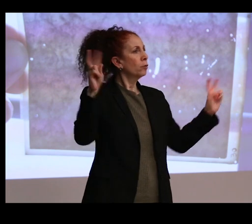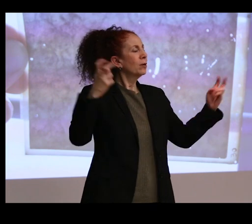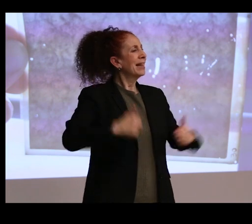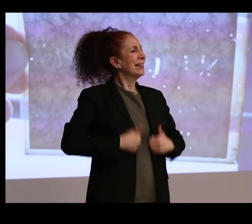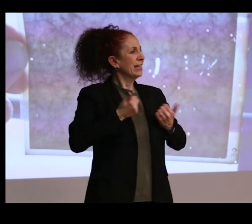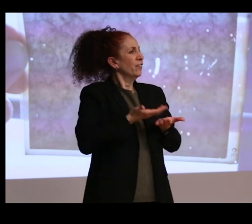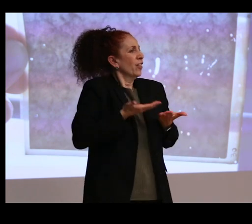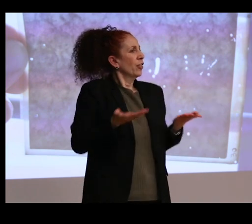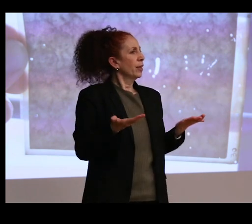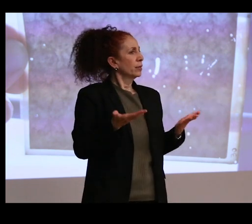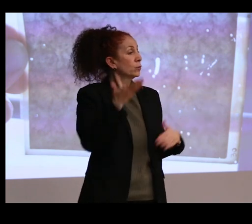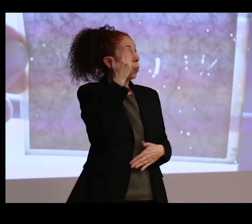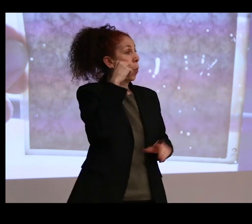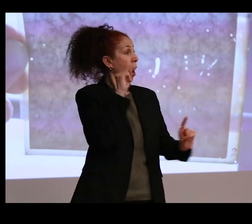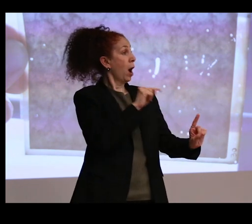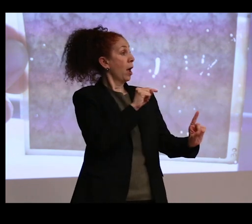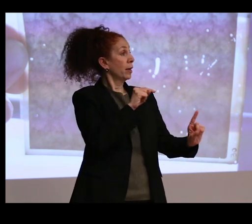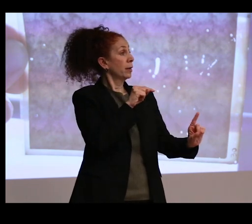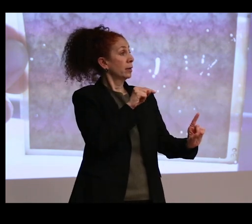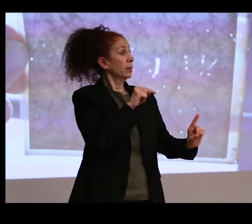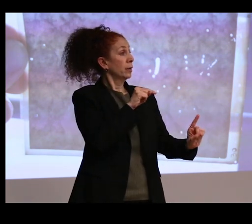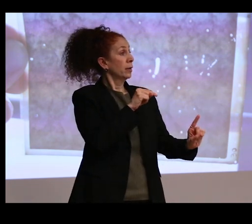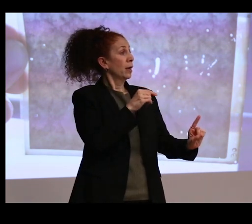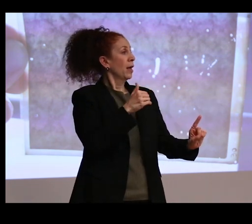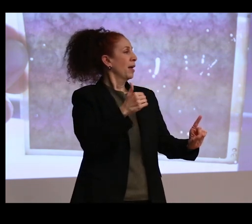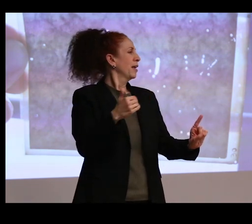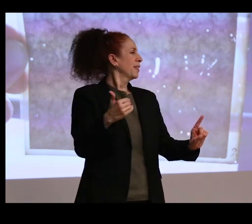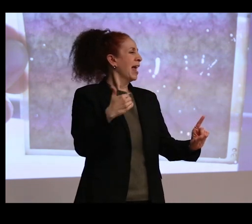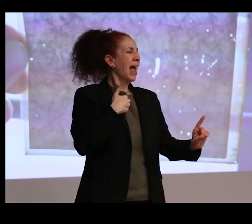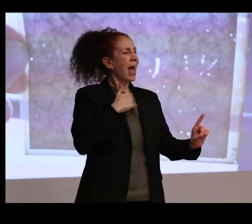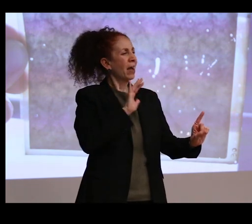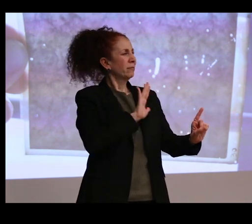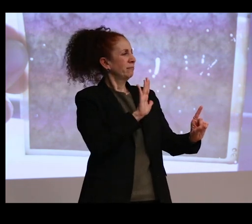because they have sort of vernacular practices